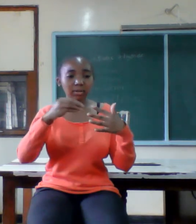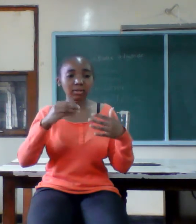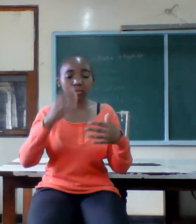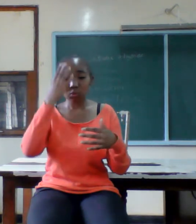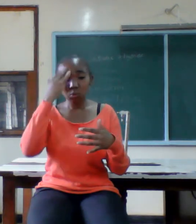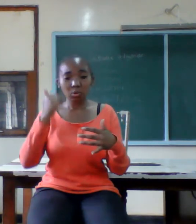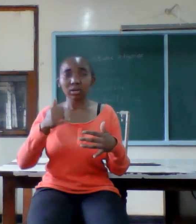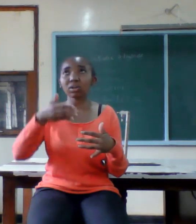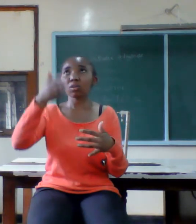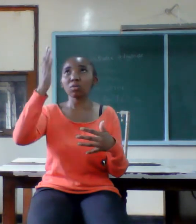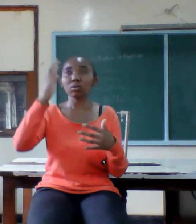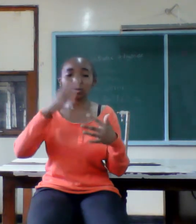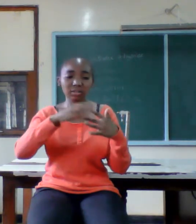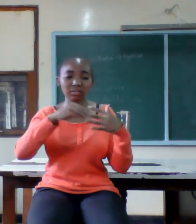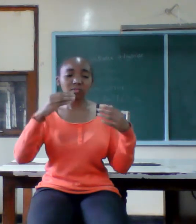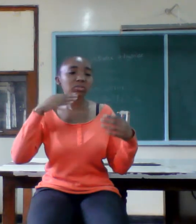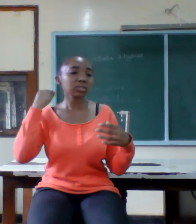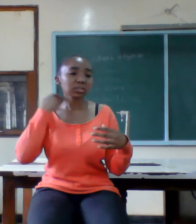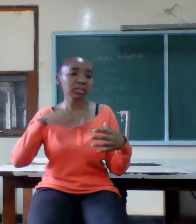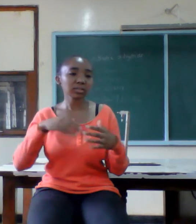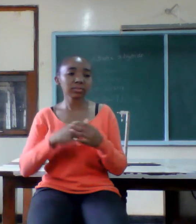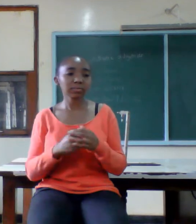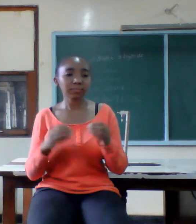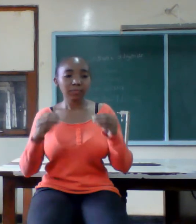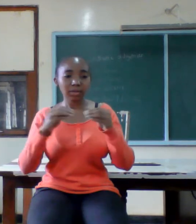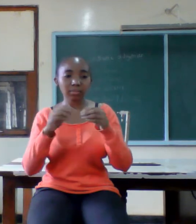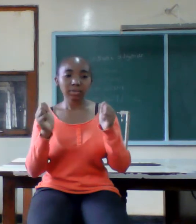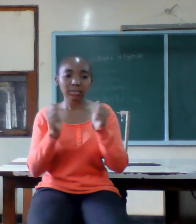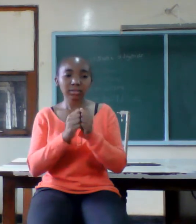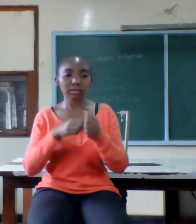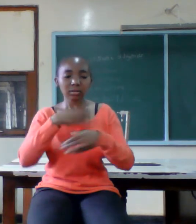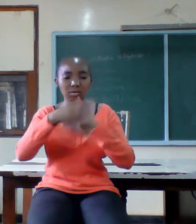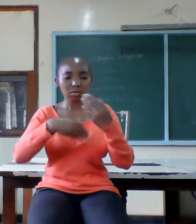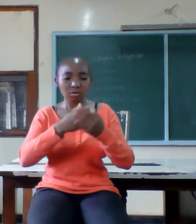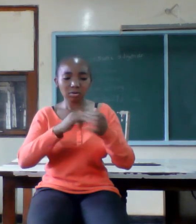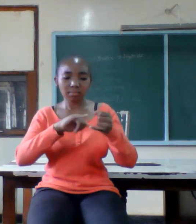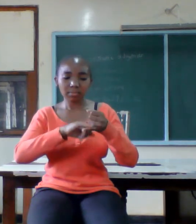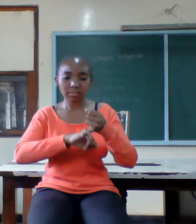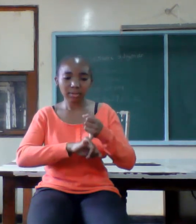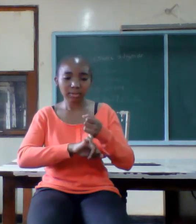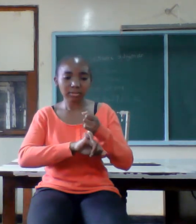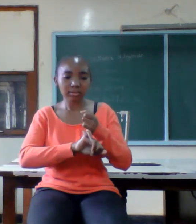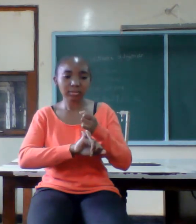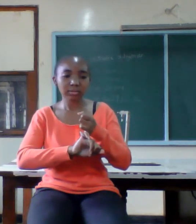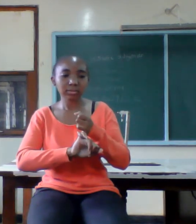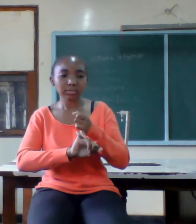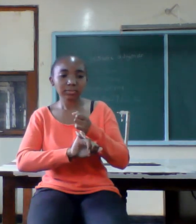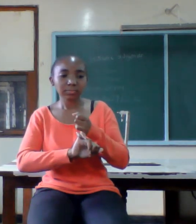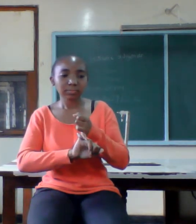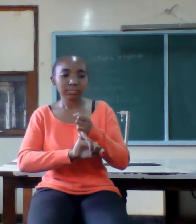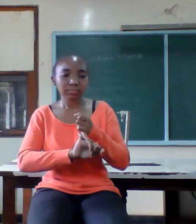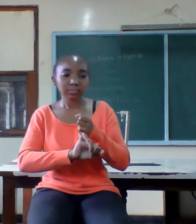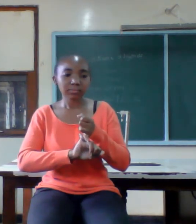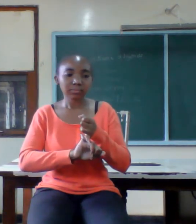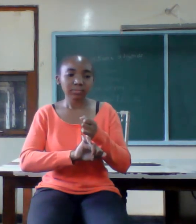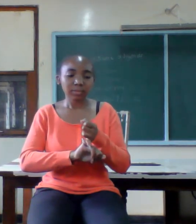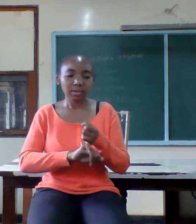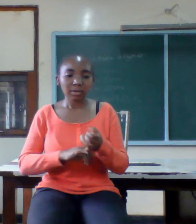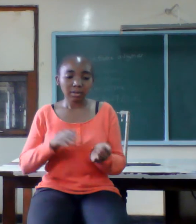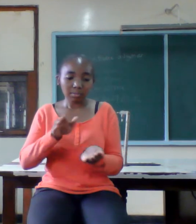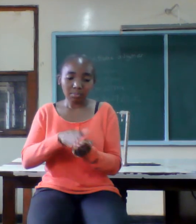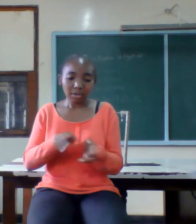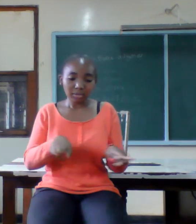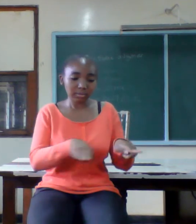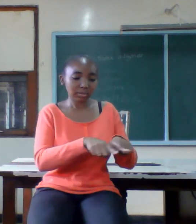secret number 10 every marriage has a price to pay marriage is like a bank account it is the money